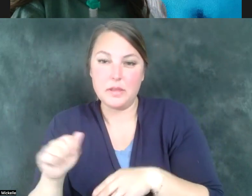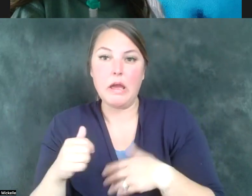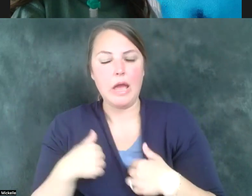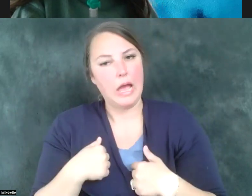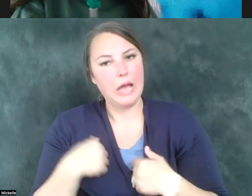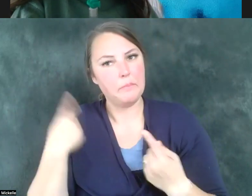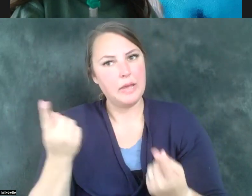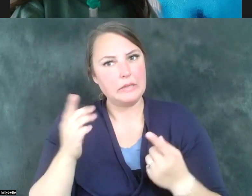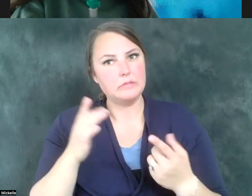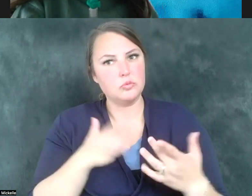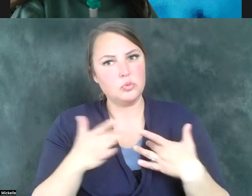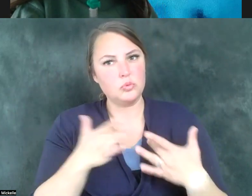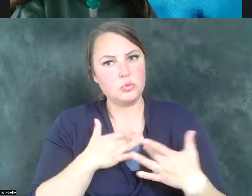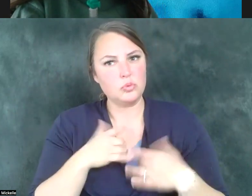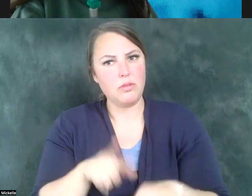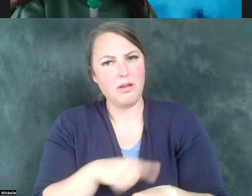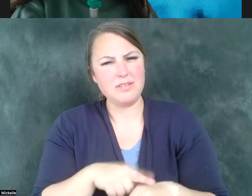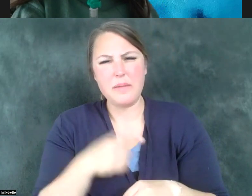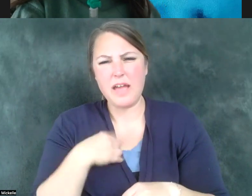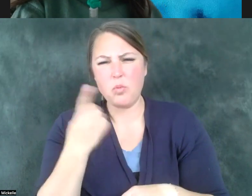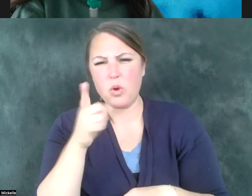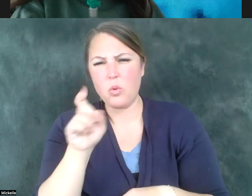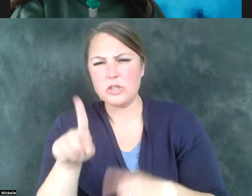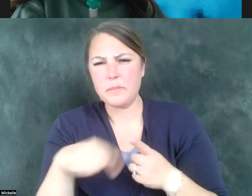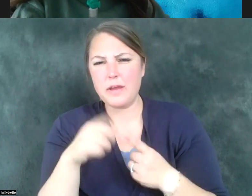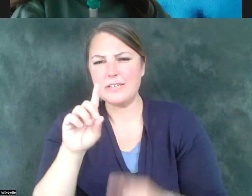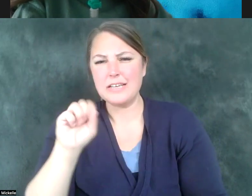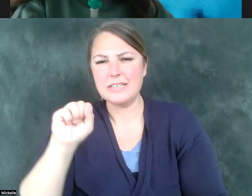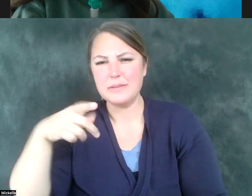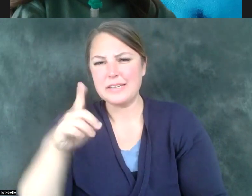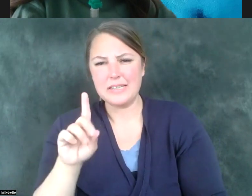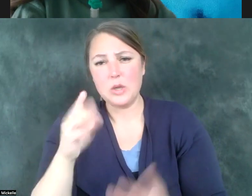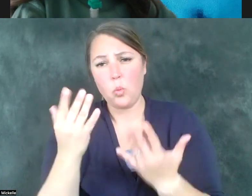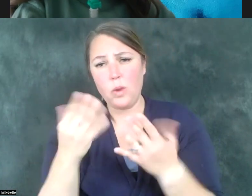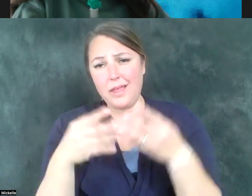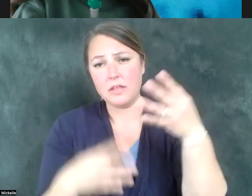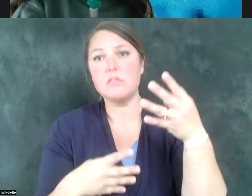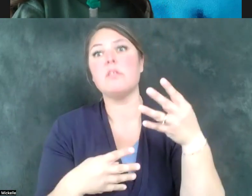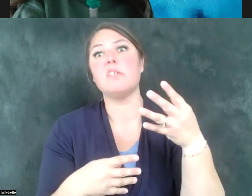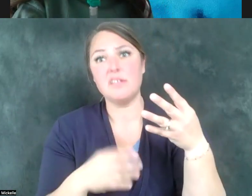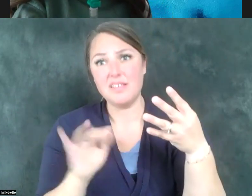time. There's a question in the chat about the DSPD wait list. That's something that Democrats and the legislature have